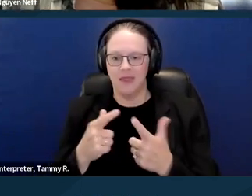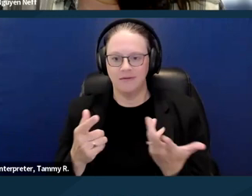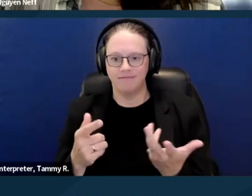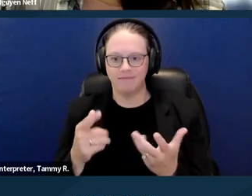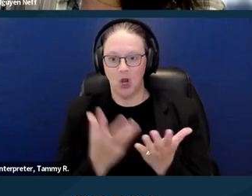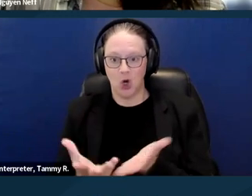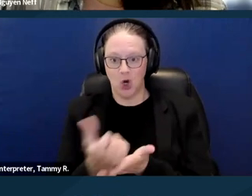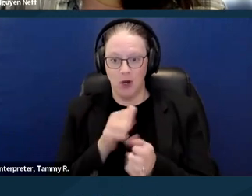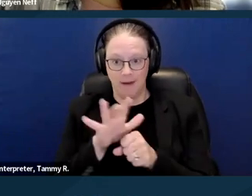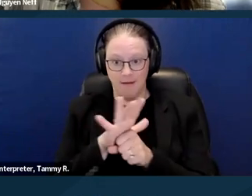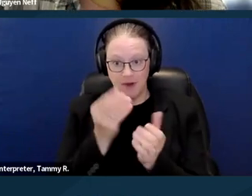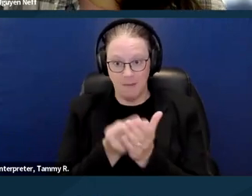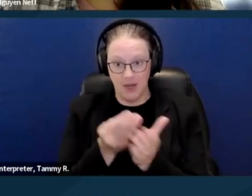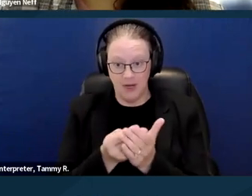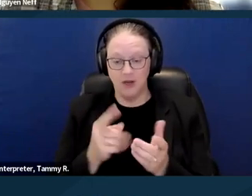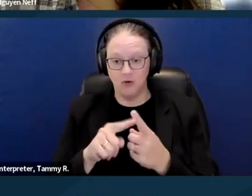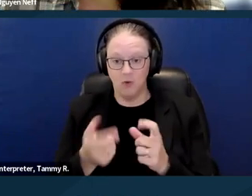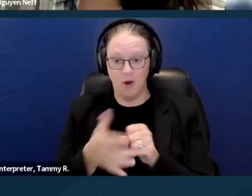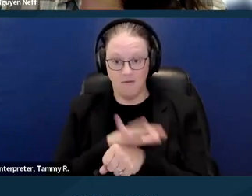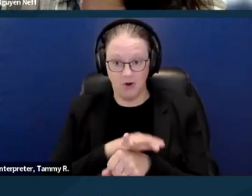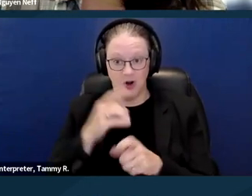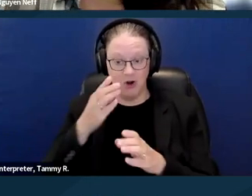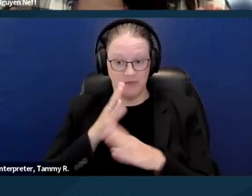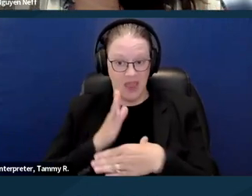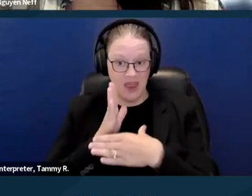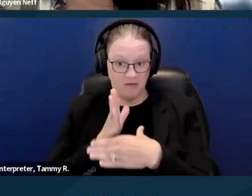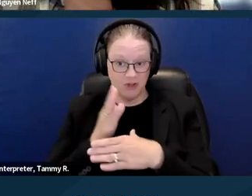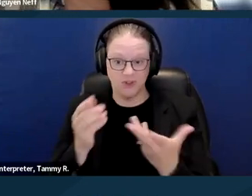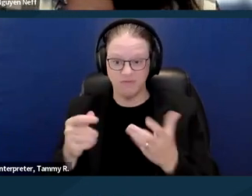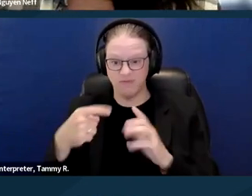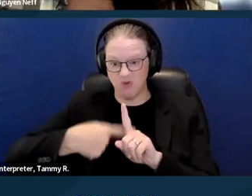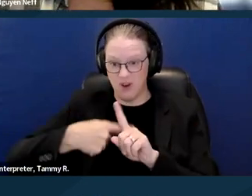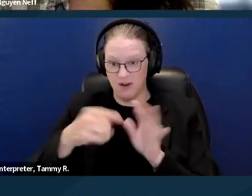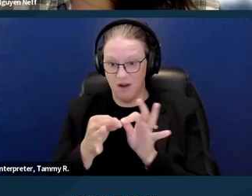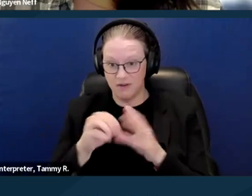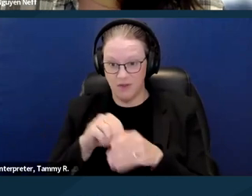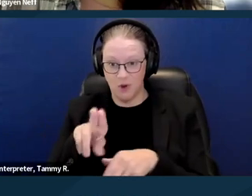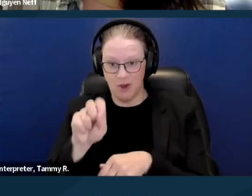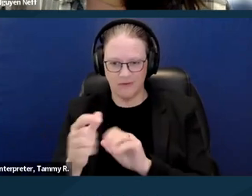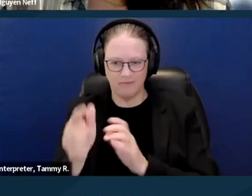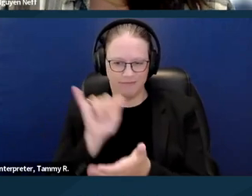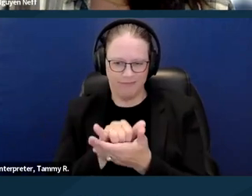to cover the average rent in the United States. And this training is specific to people in California.